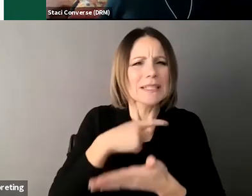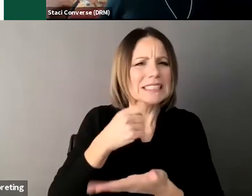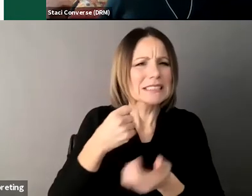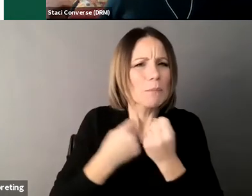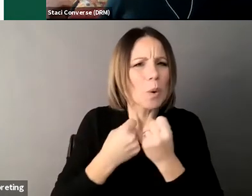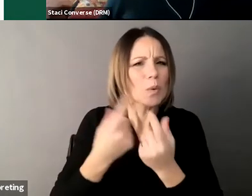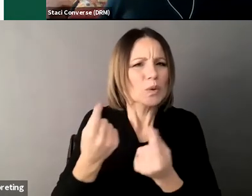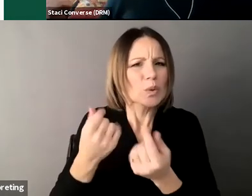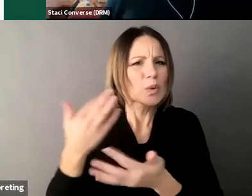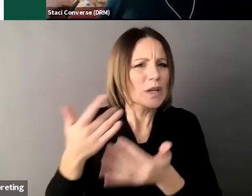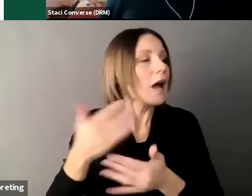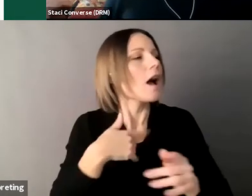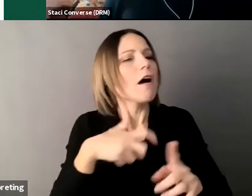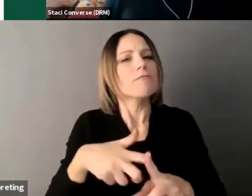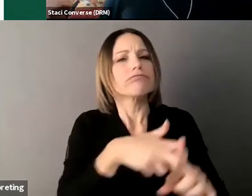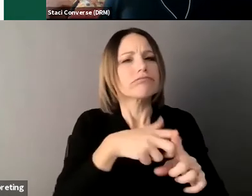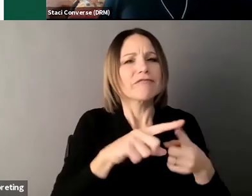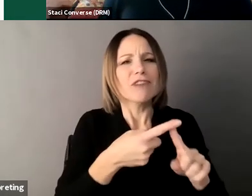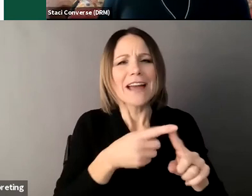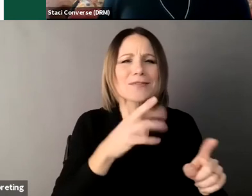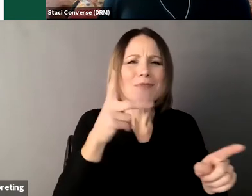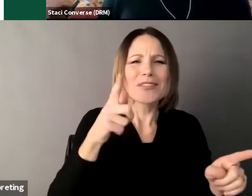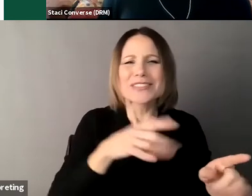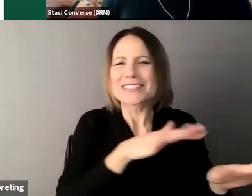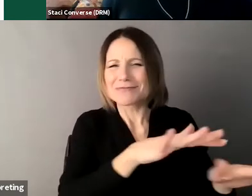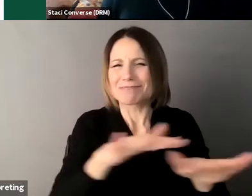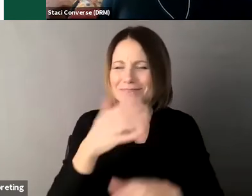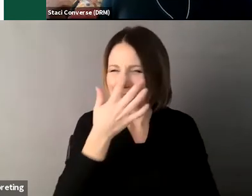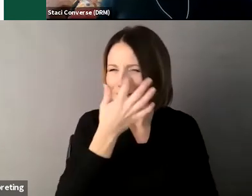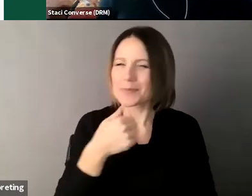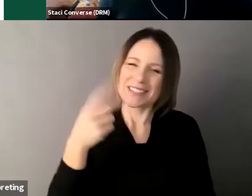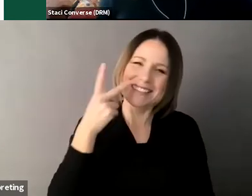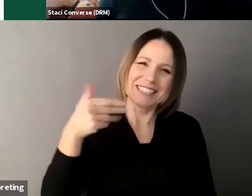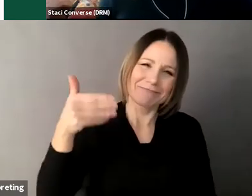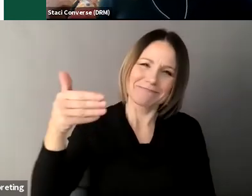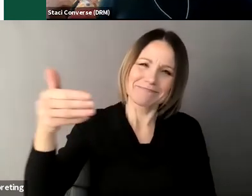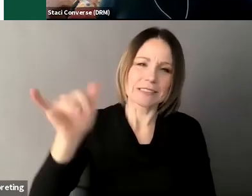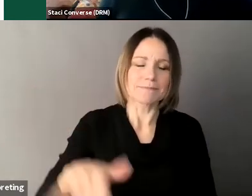oops I’m going backwards now um I wanted just to share a little bit of testimony again from